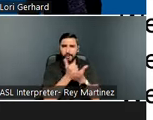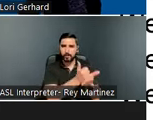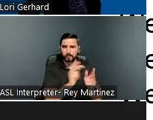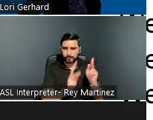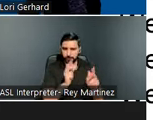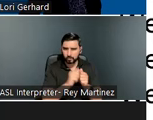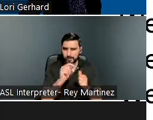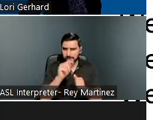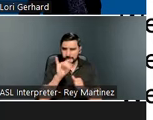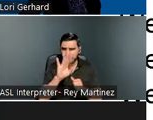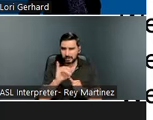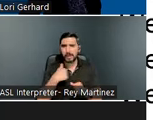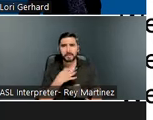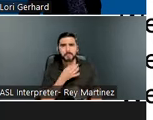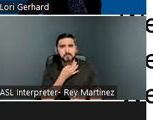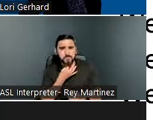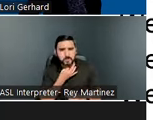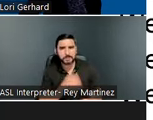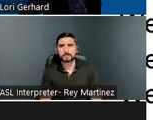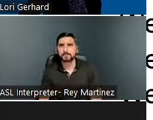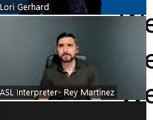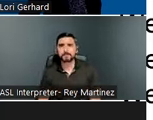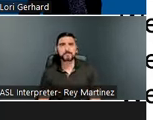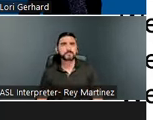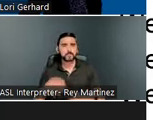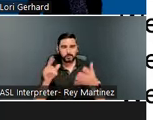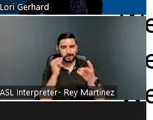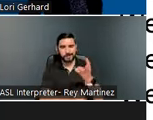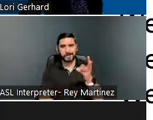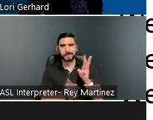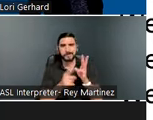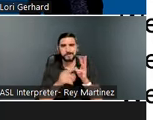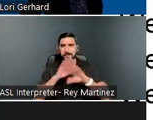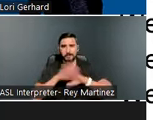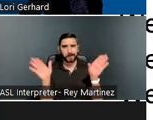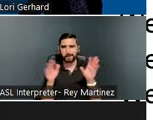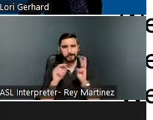learning. None, we do not provide services and supports or partner with agencies that provide